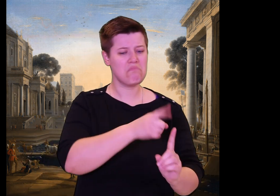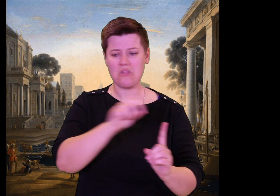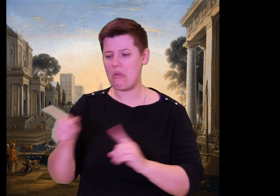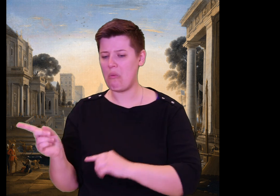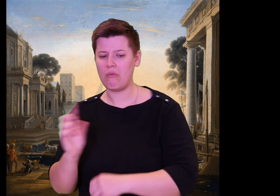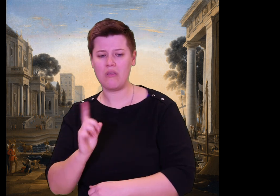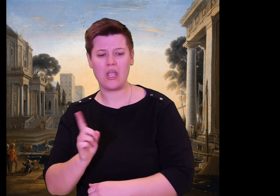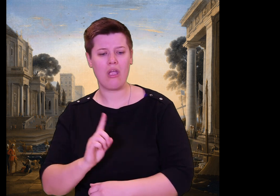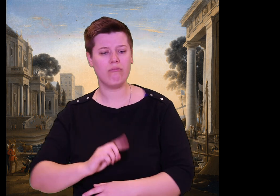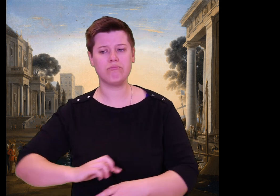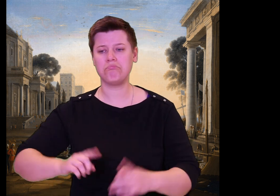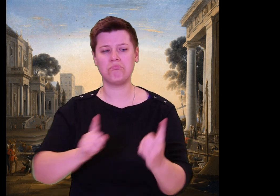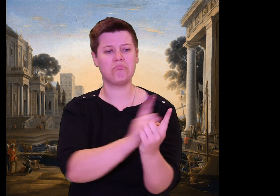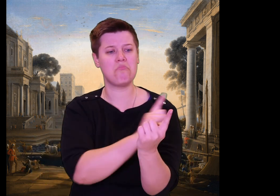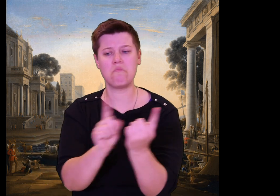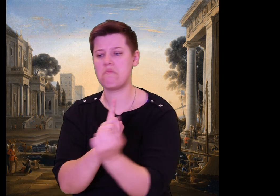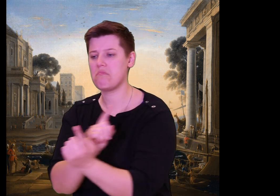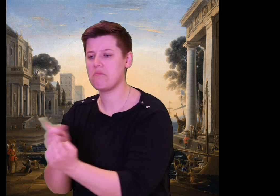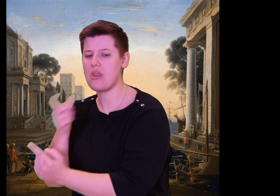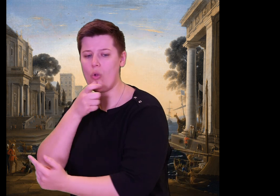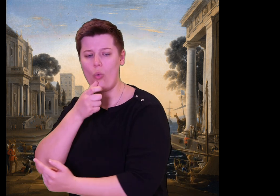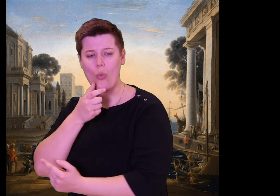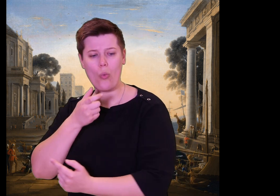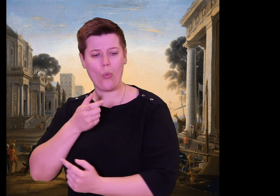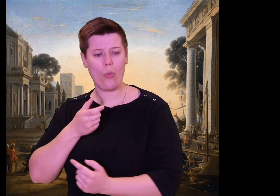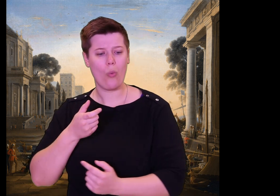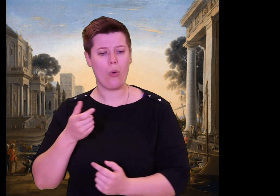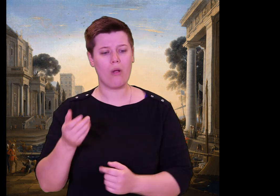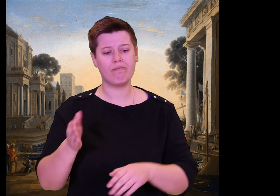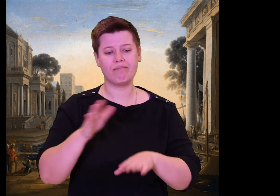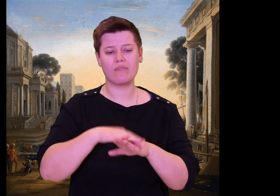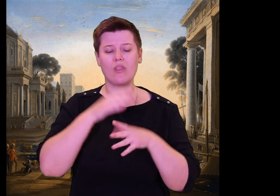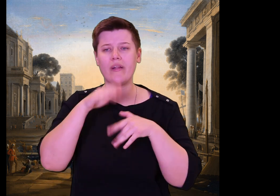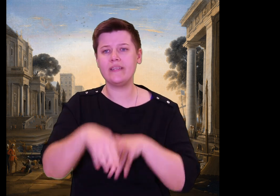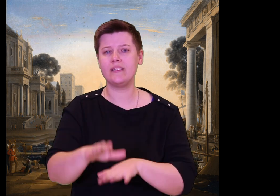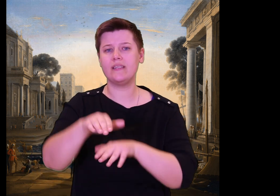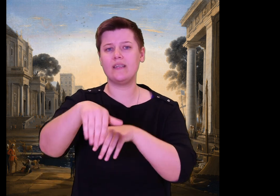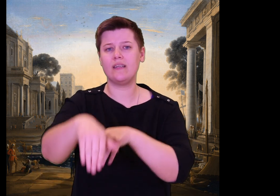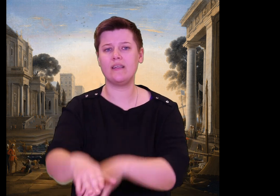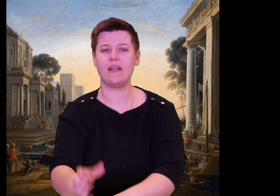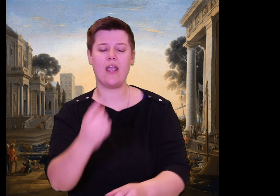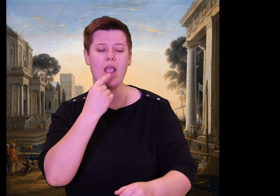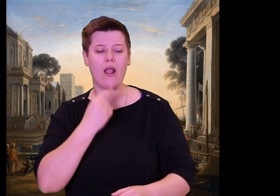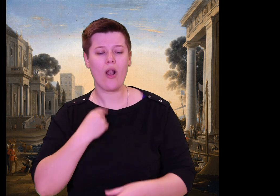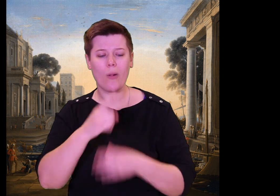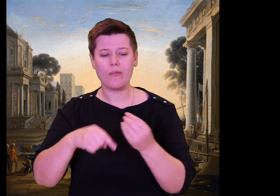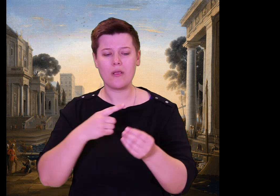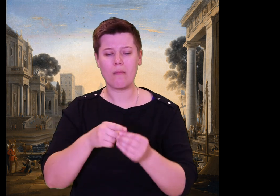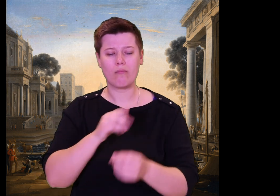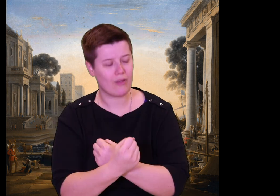endeavored to save his life and bring his own men back home.